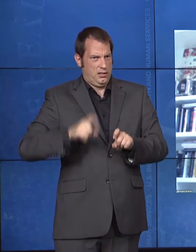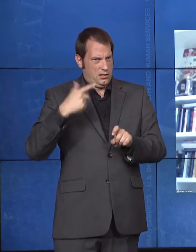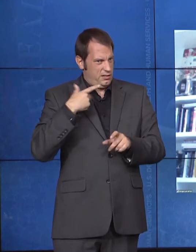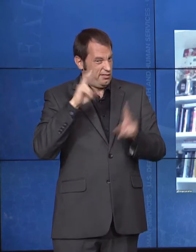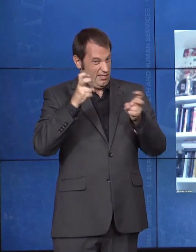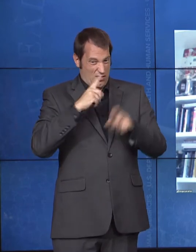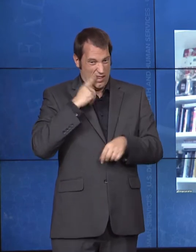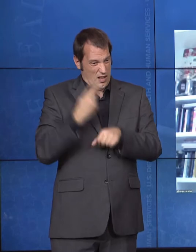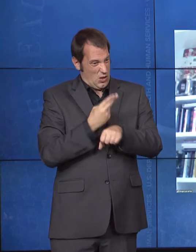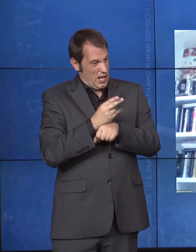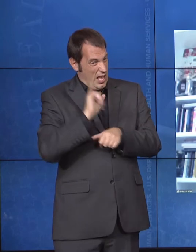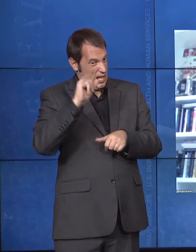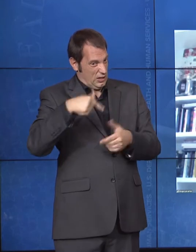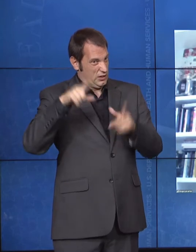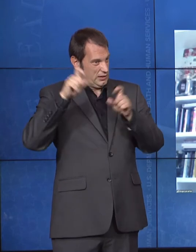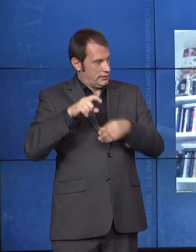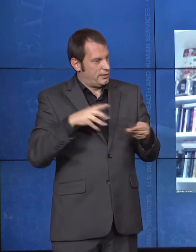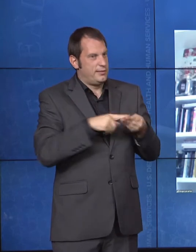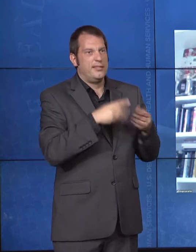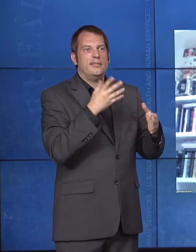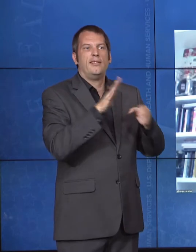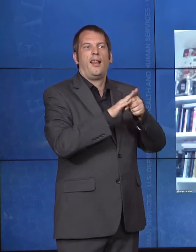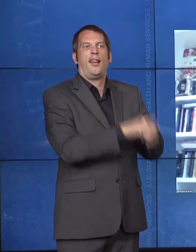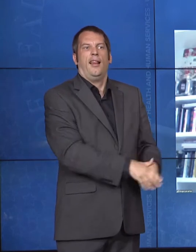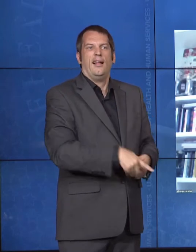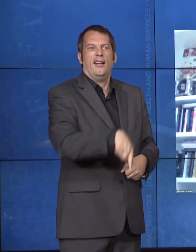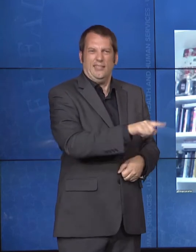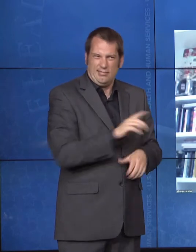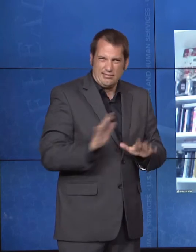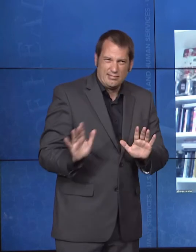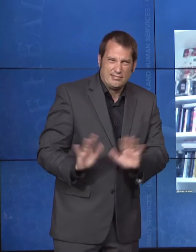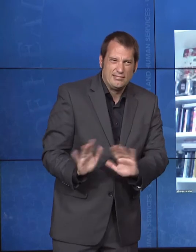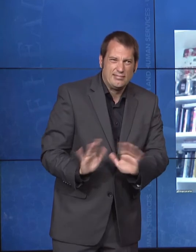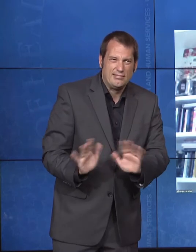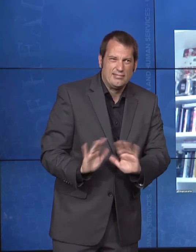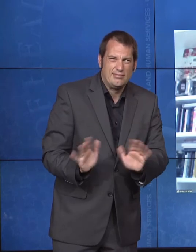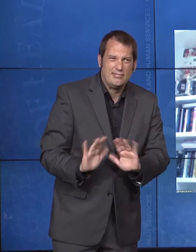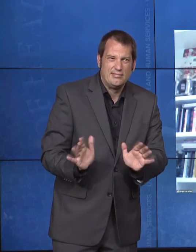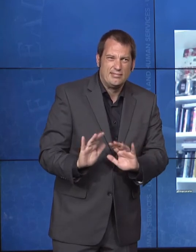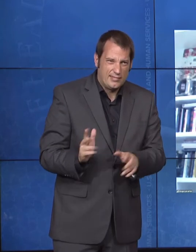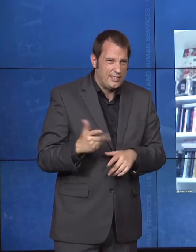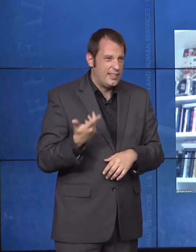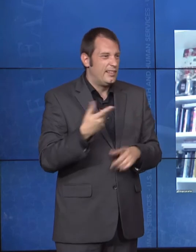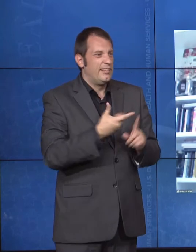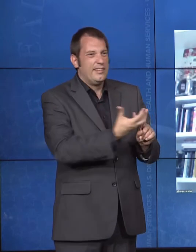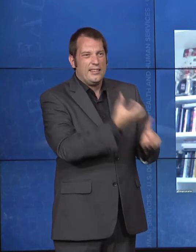them custody of potential adoption or foster care. This was about their own children, being